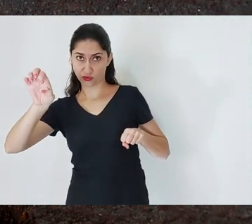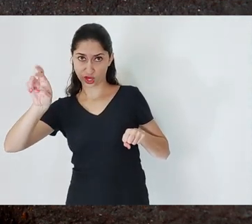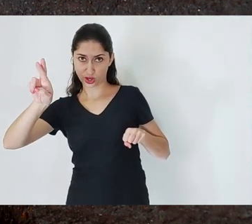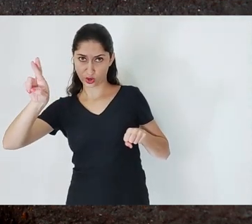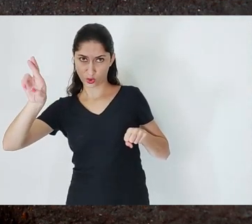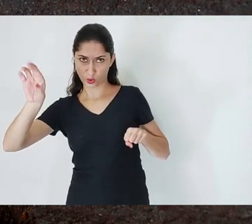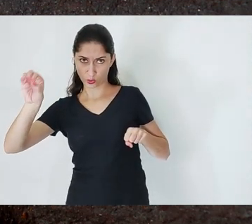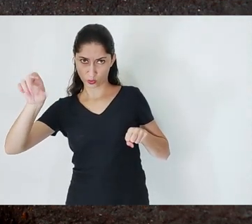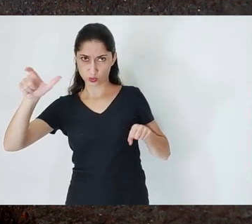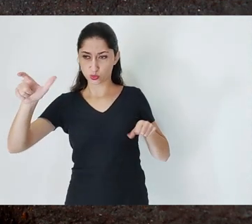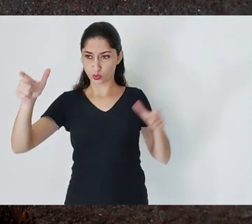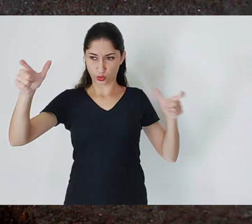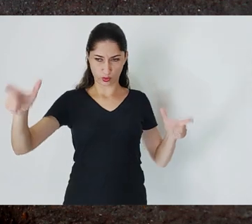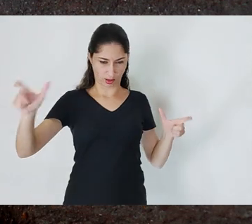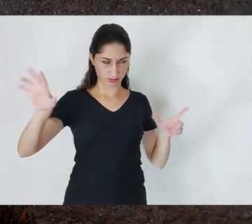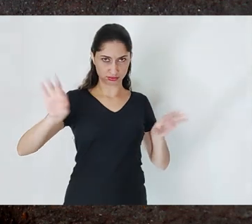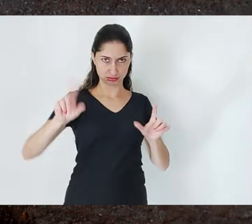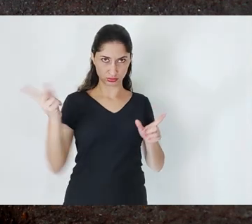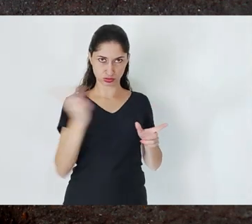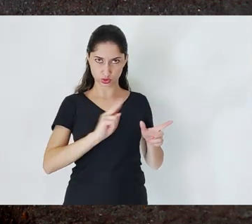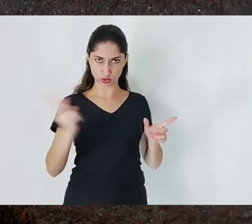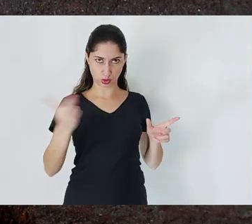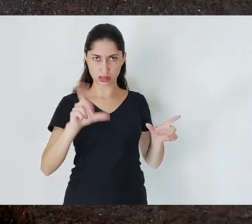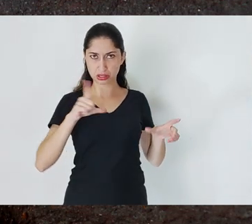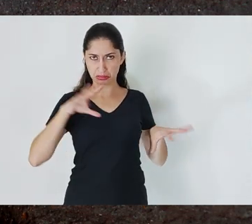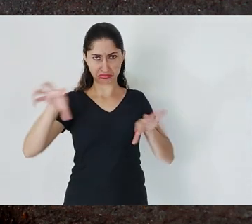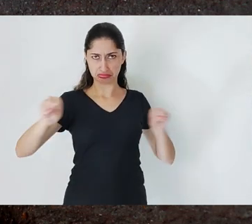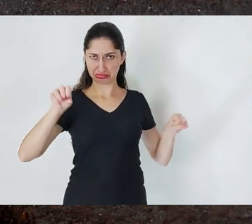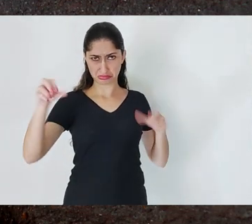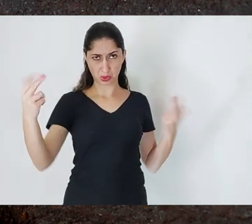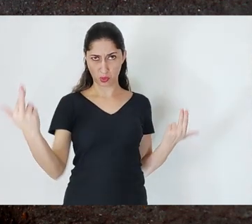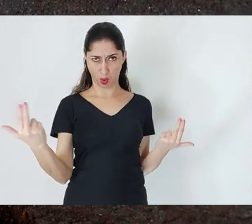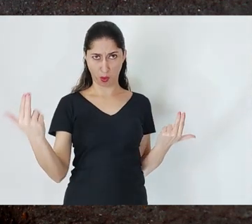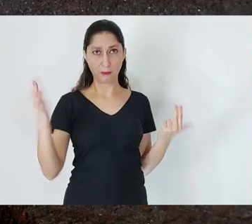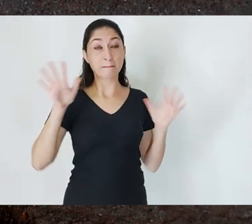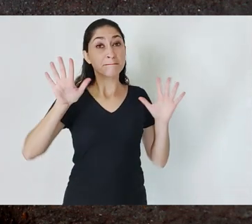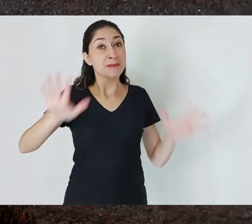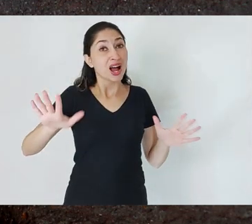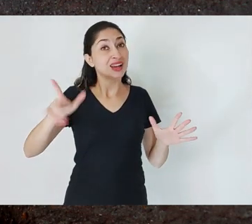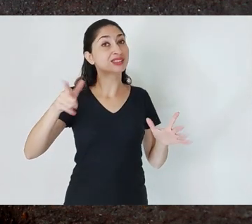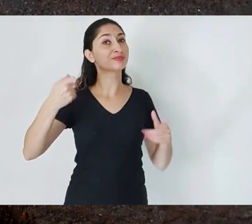which is one of the concerns from environmentalists and also from academia.